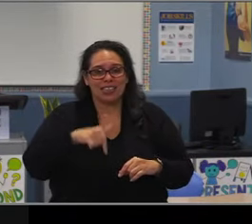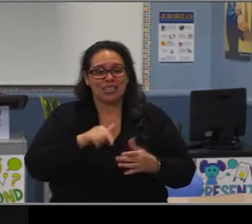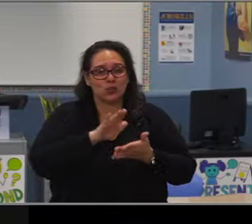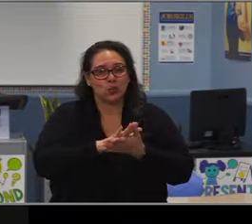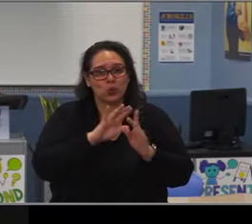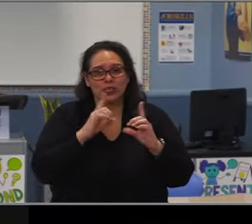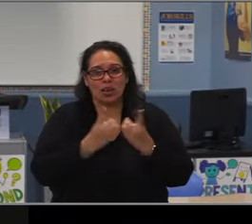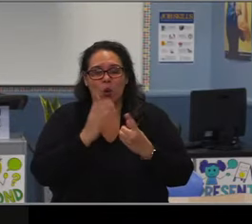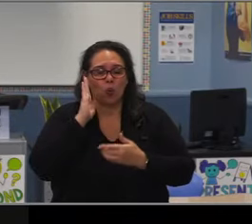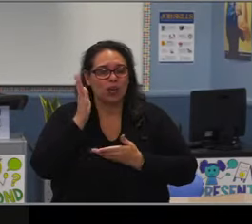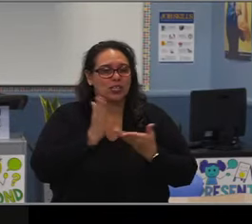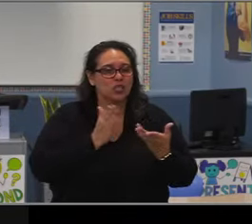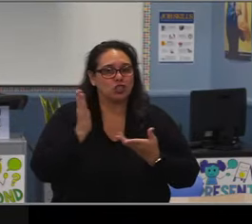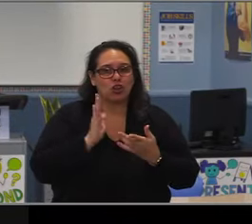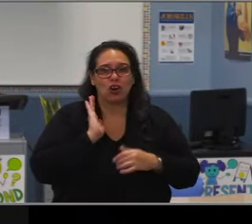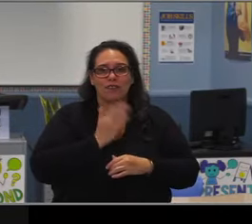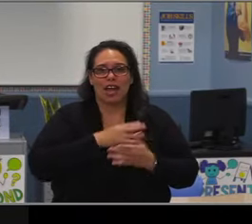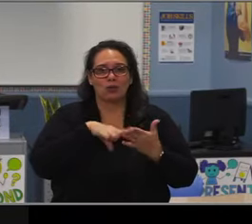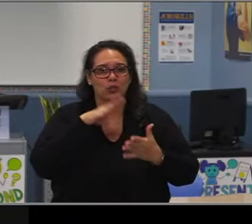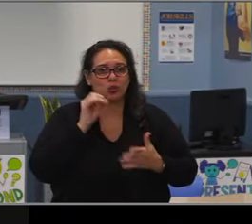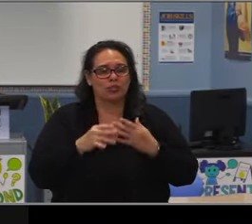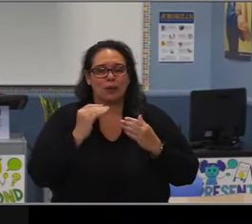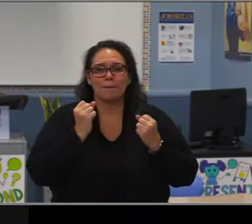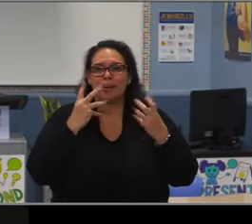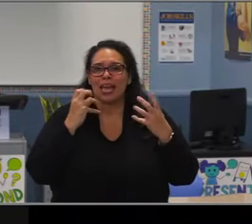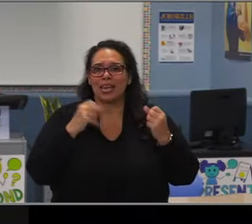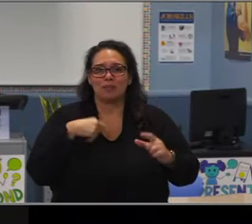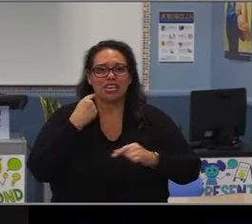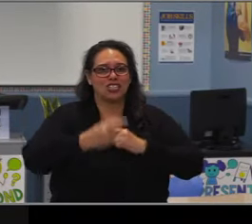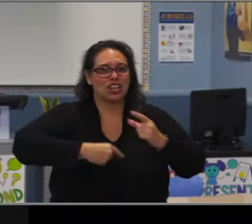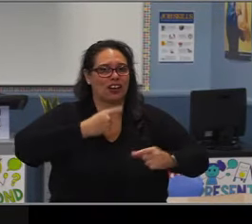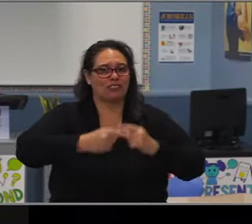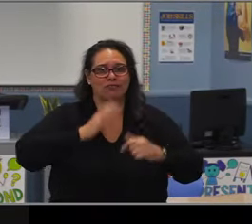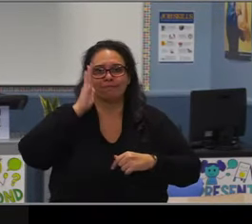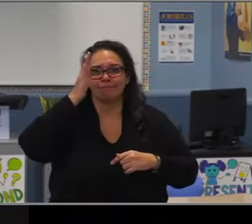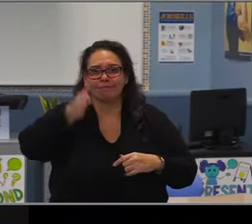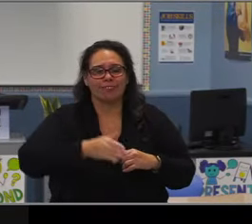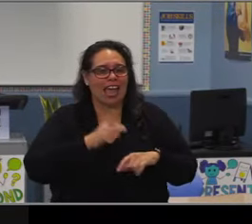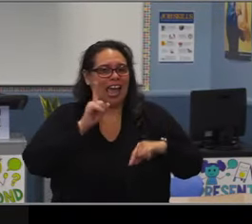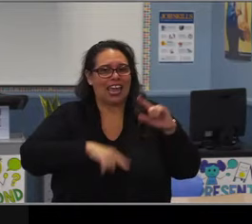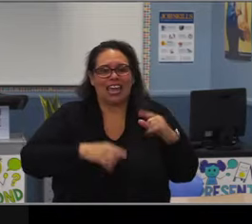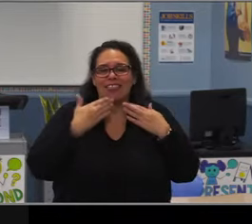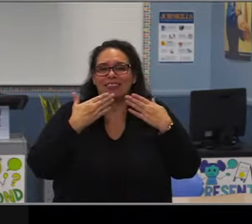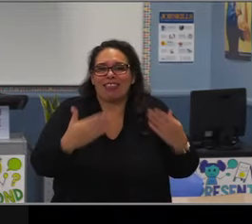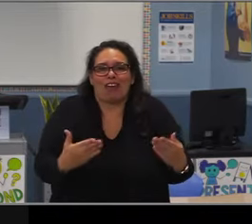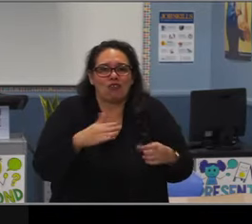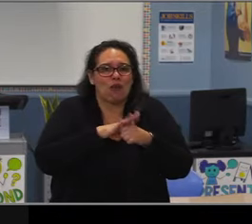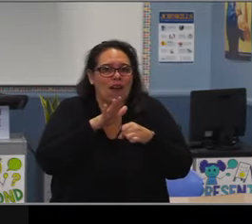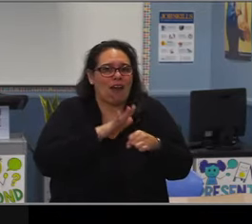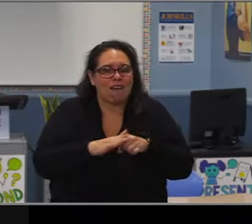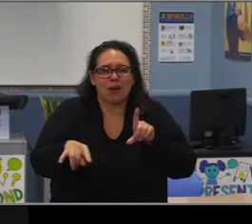I wish you the best. I will certainly miss you a lot. And it has been a pleasure